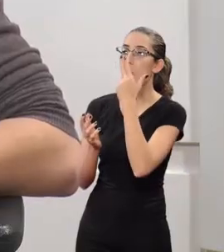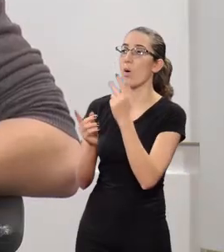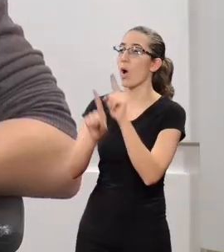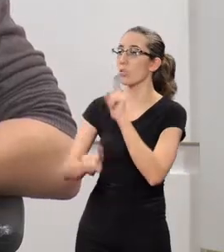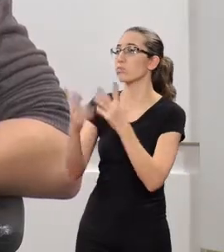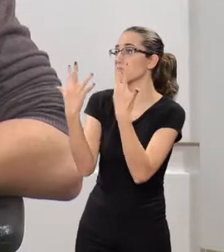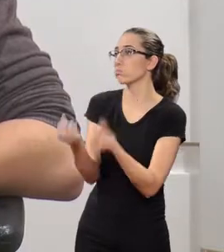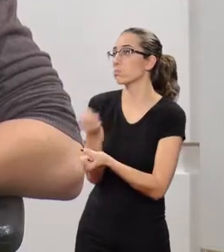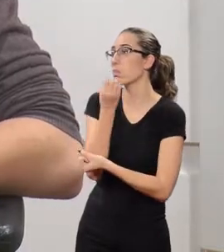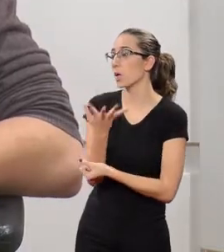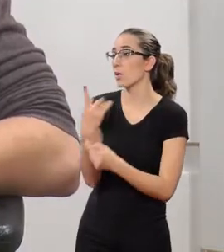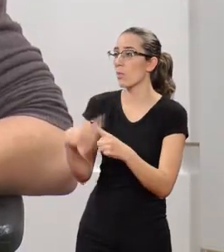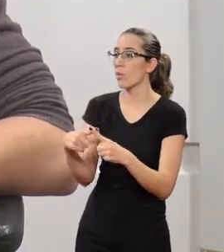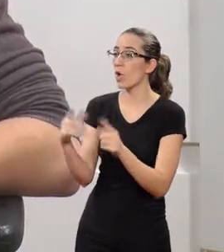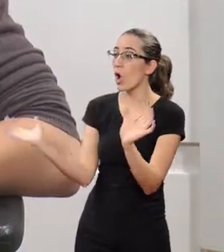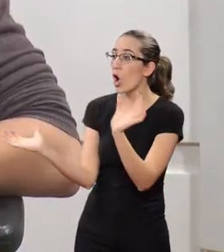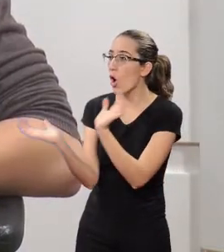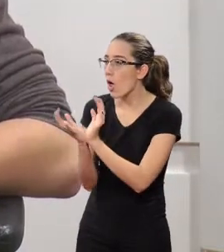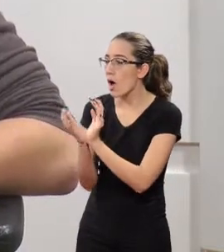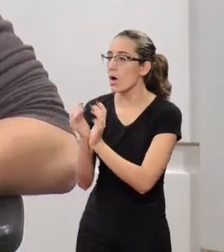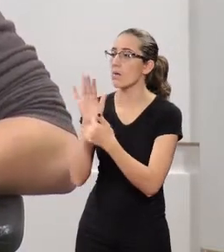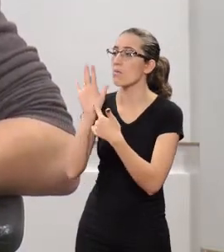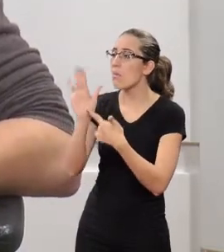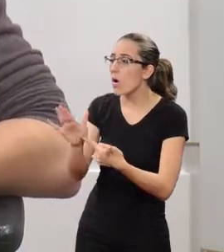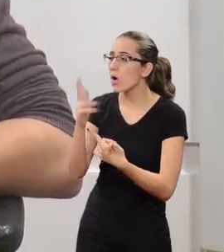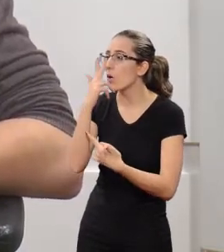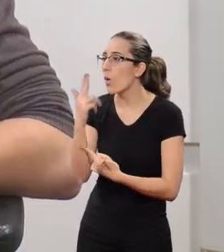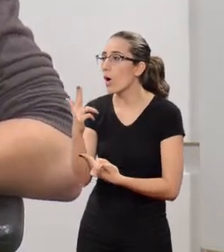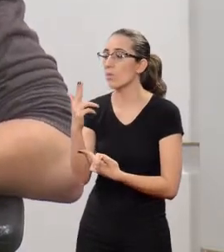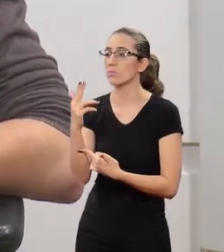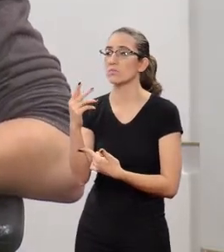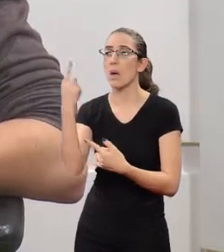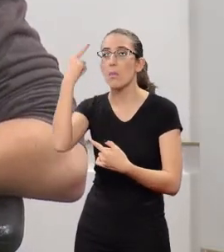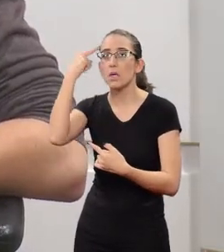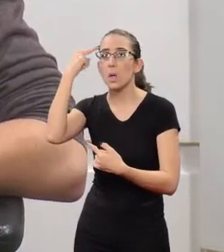We can take this idea to our classmates and demystify it.